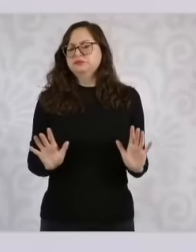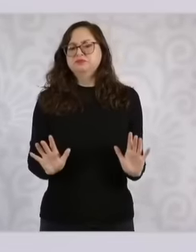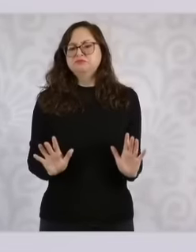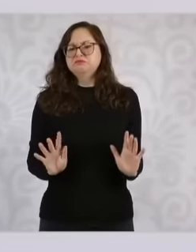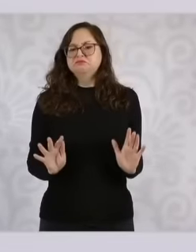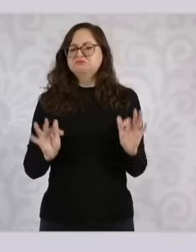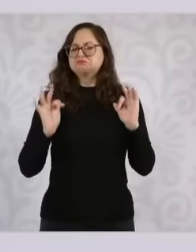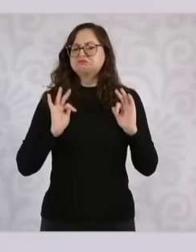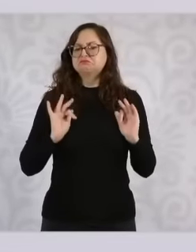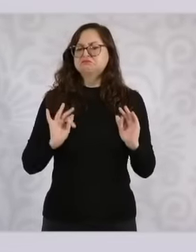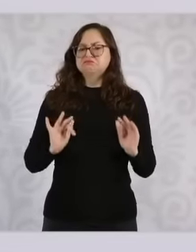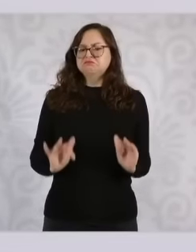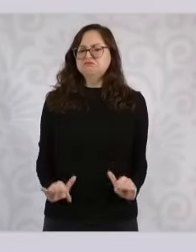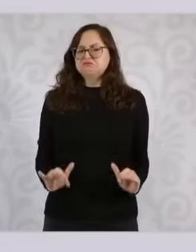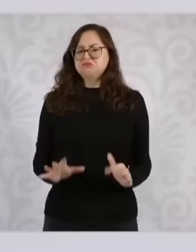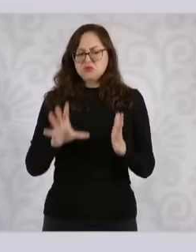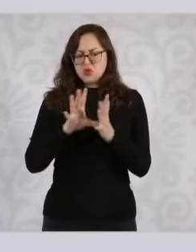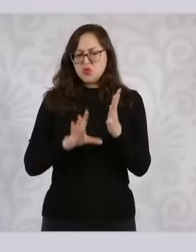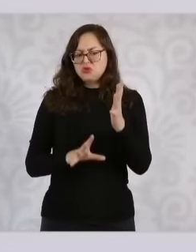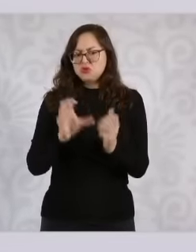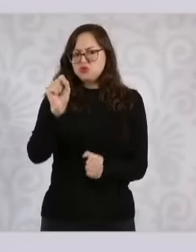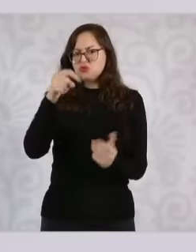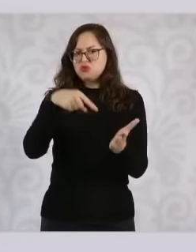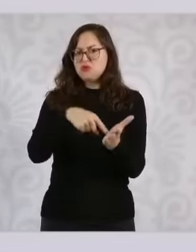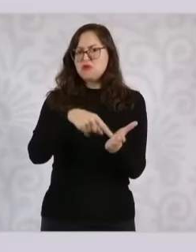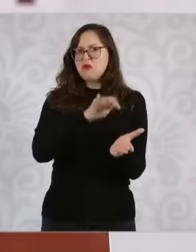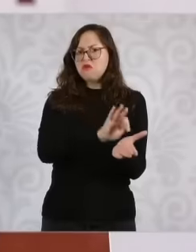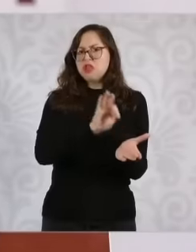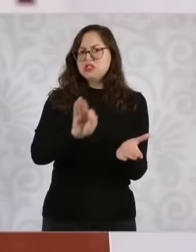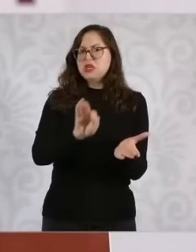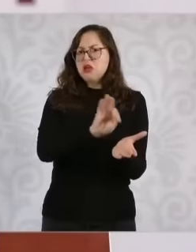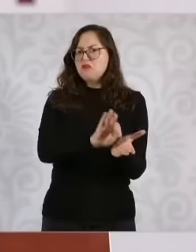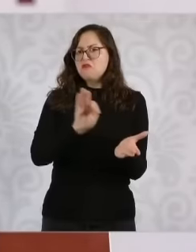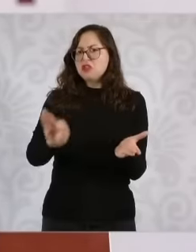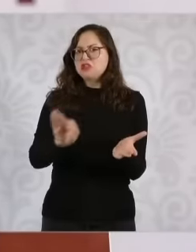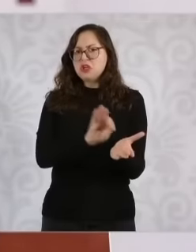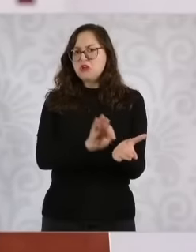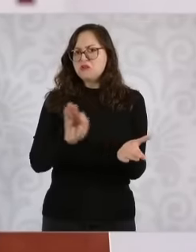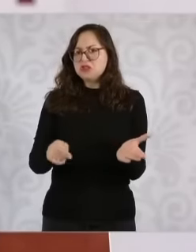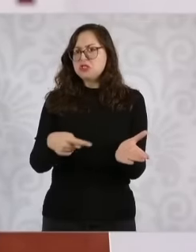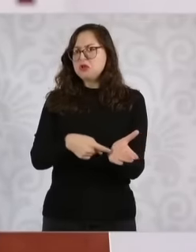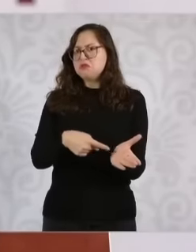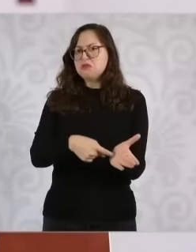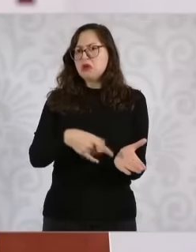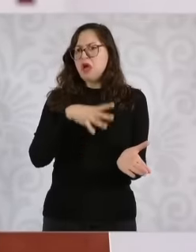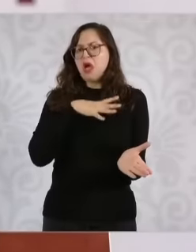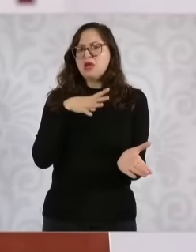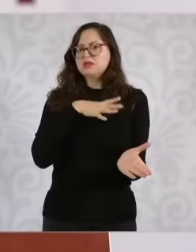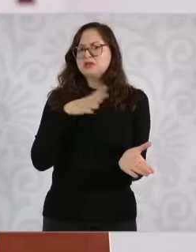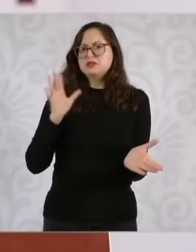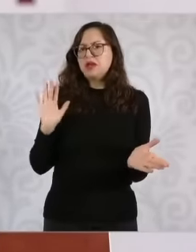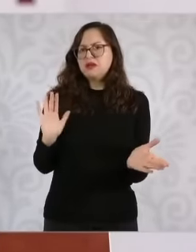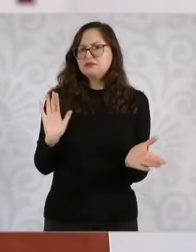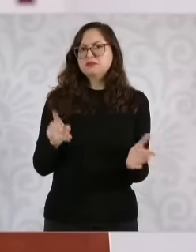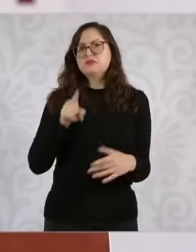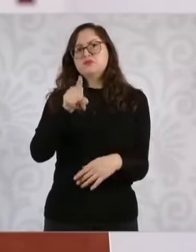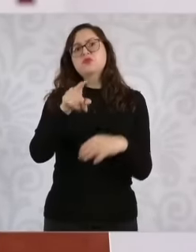in the modification of the constitutional reform and the States can decide according to their